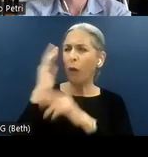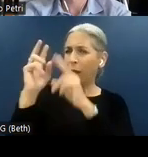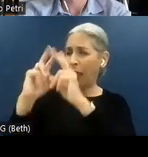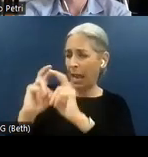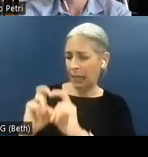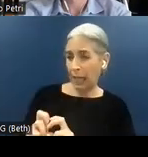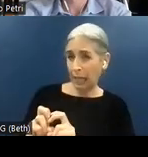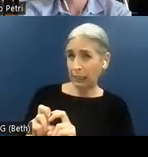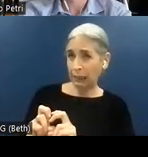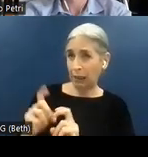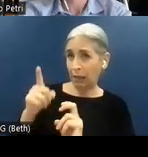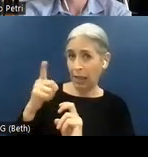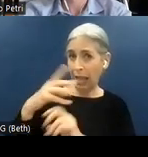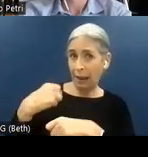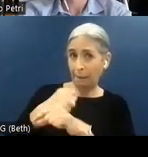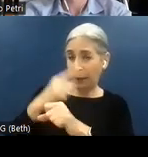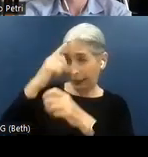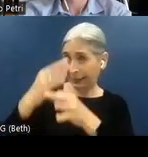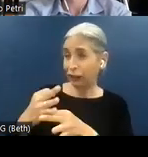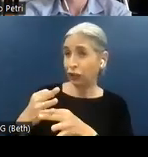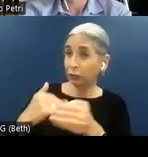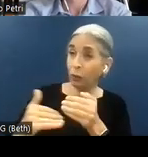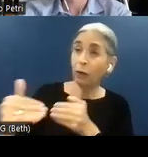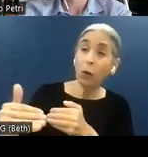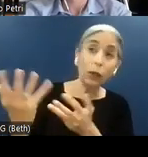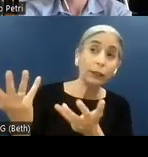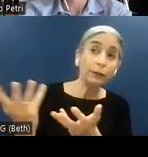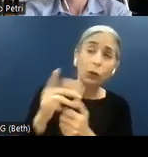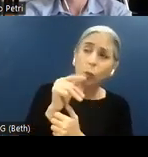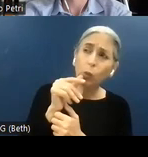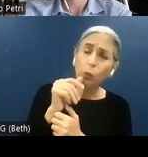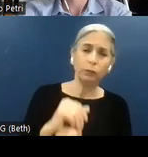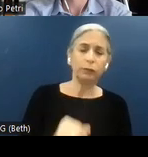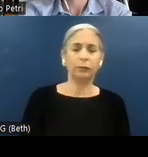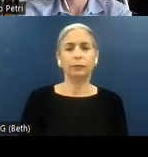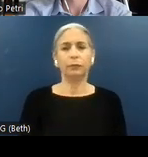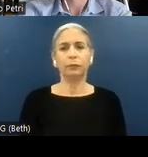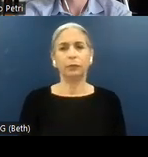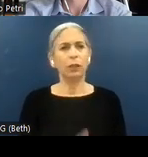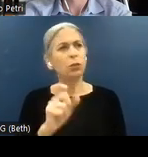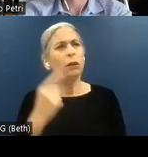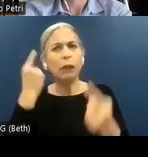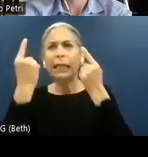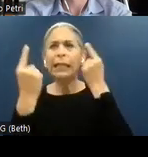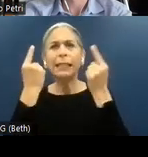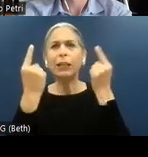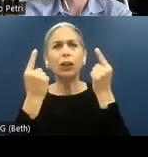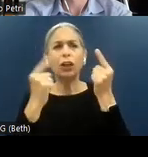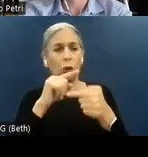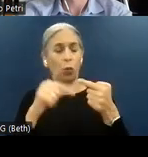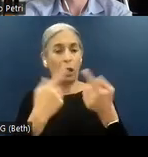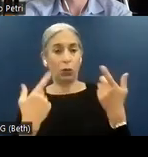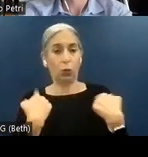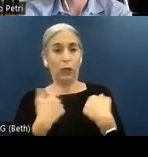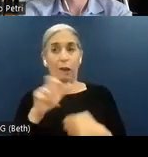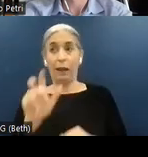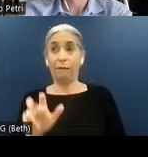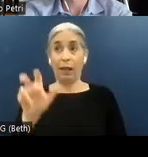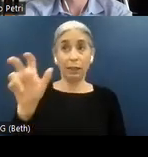decisions? We need to consider that when we do an investment,